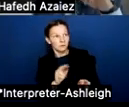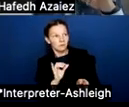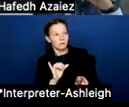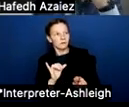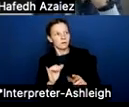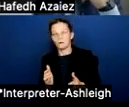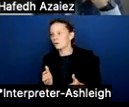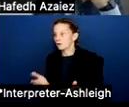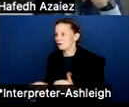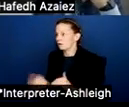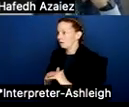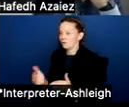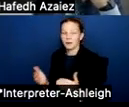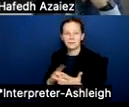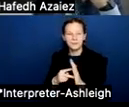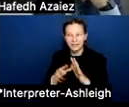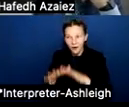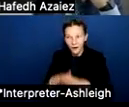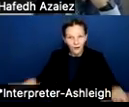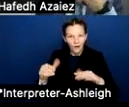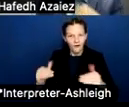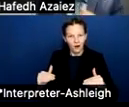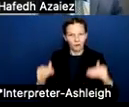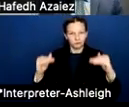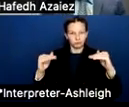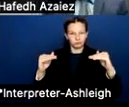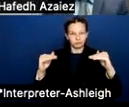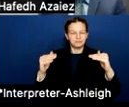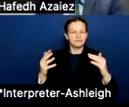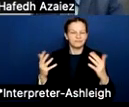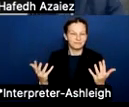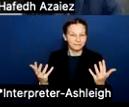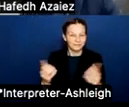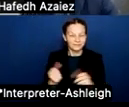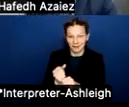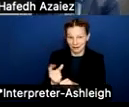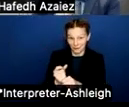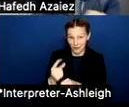to increase the way that it has. And so all that to be said that every year that we try to get more and more competitive,